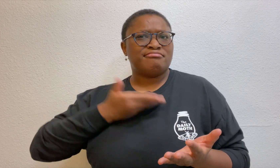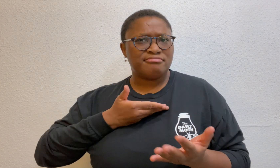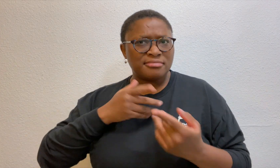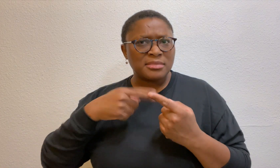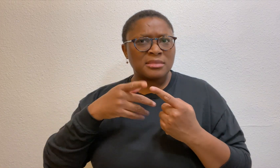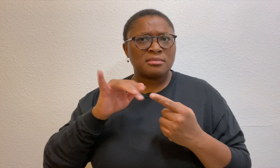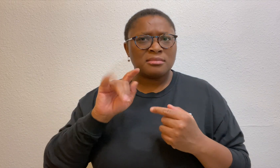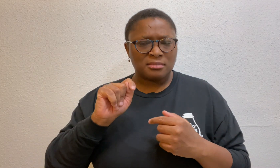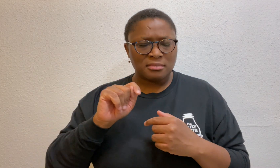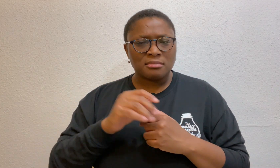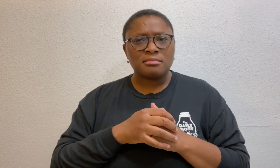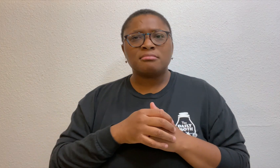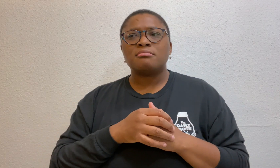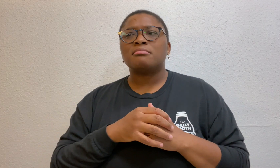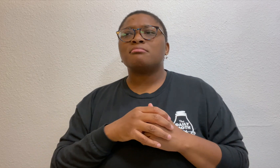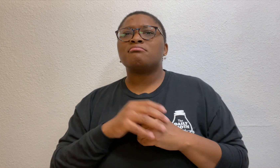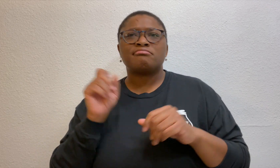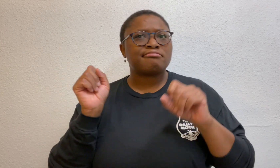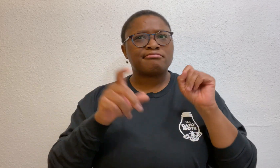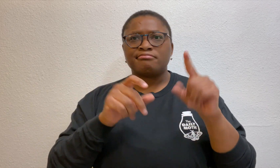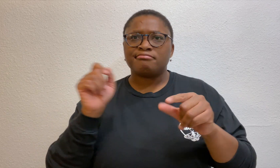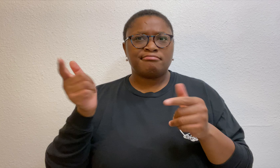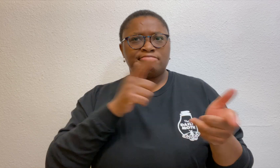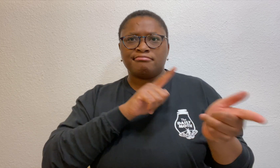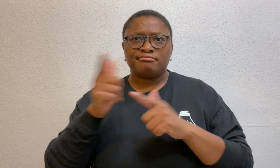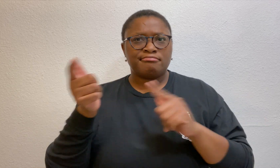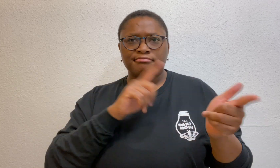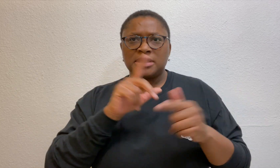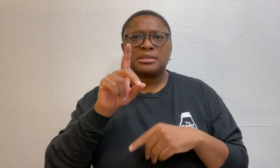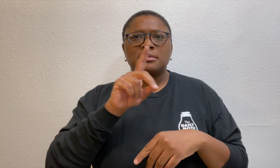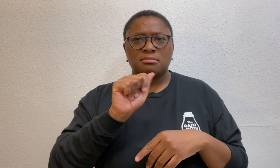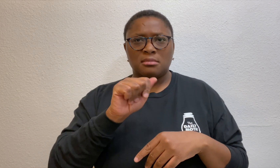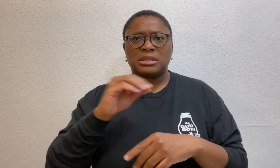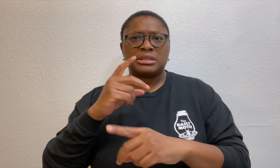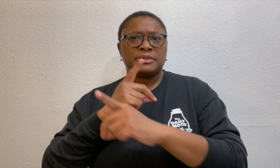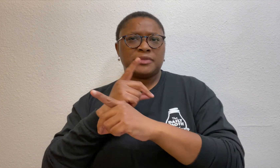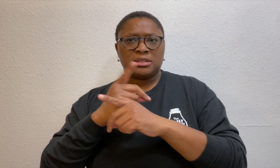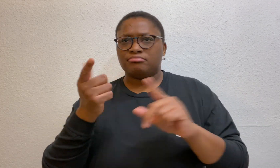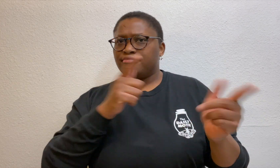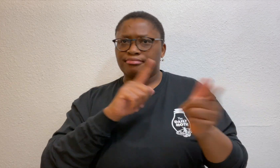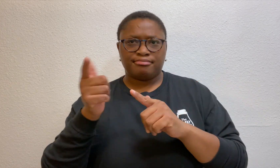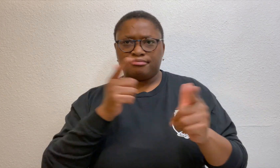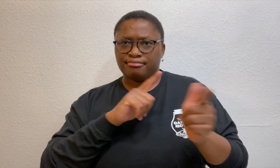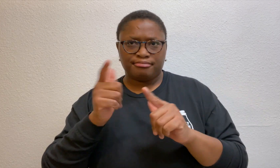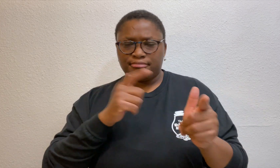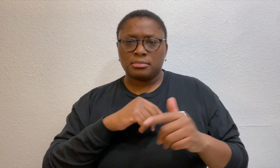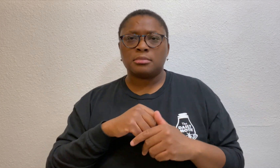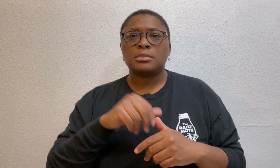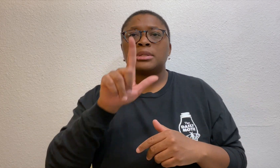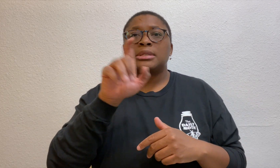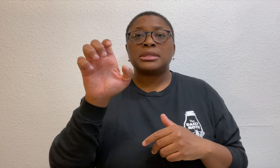He was upset about it. There were a series of questions from the defense attorney and the district attorney.